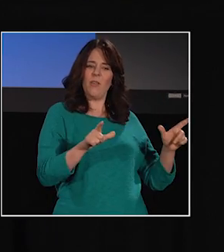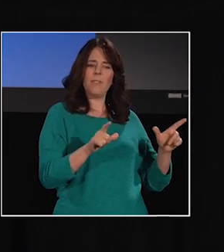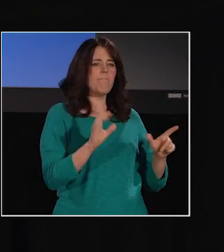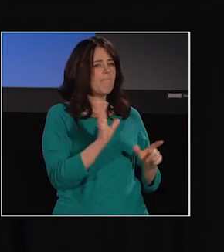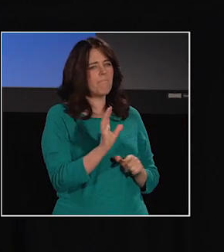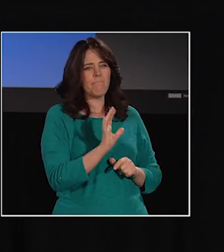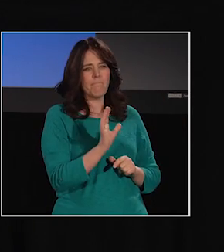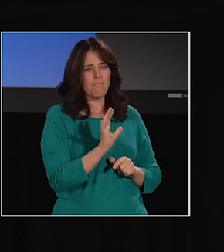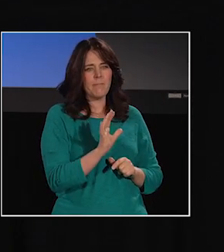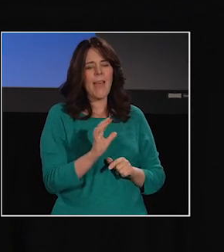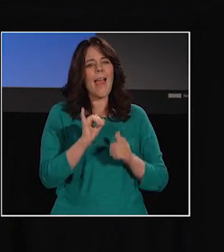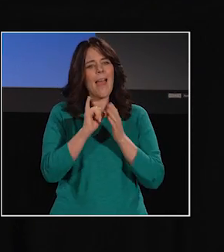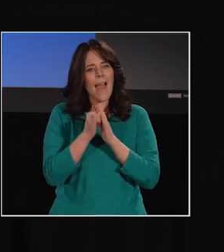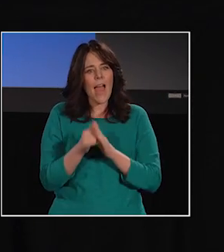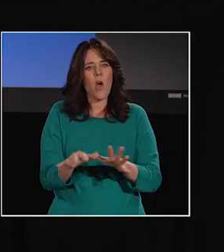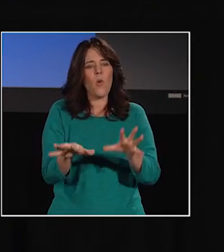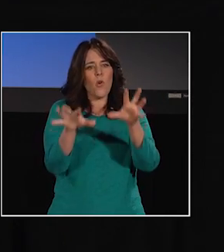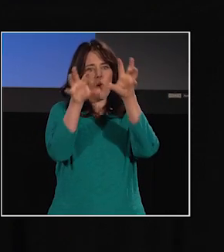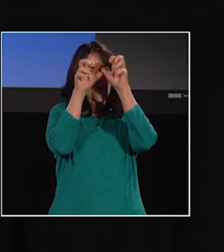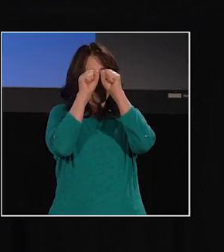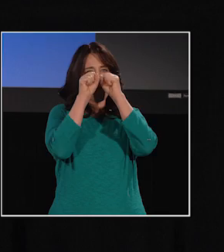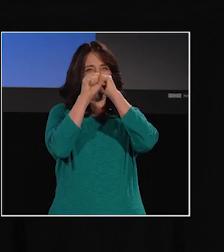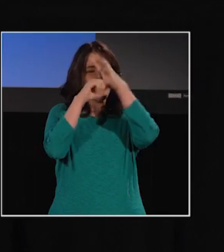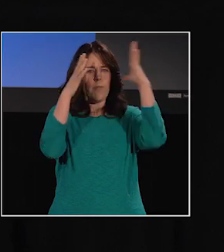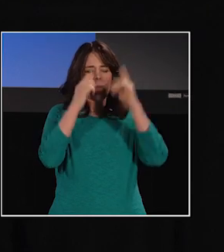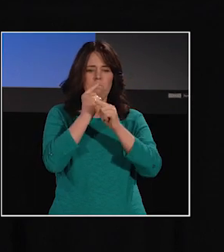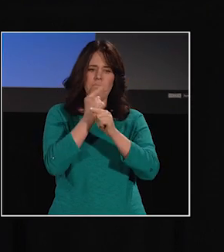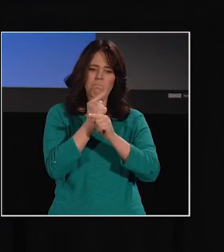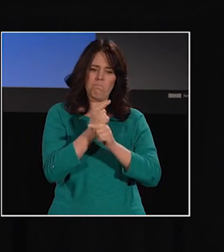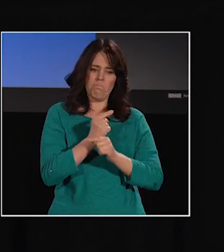but the systematic patterns of natural languages